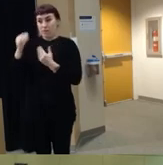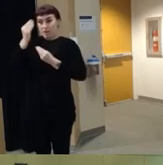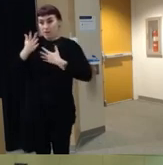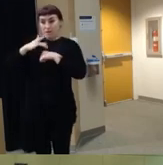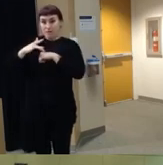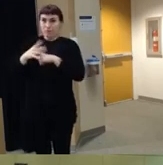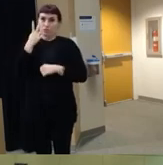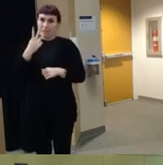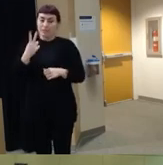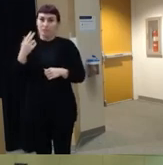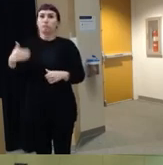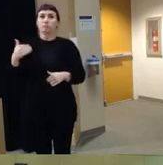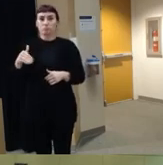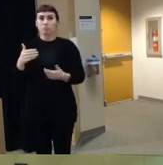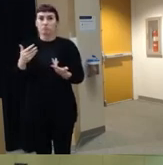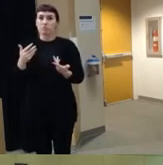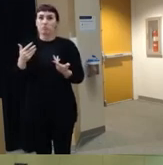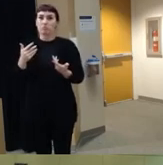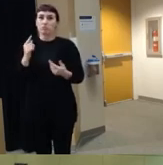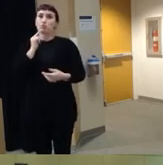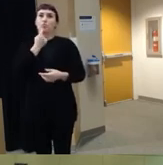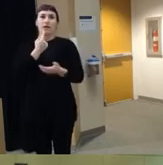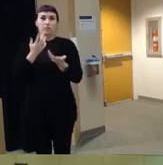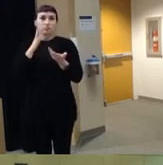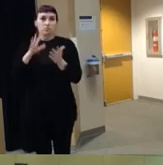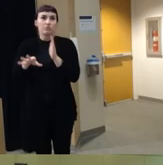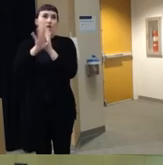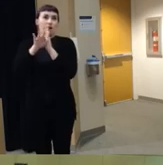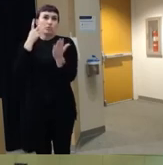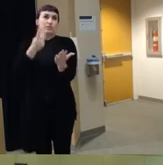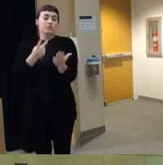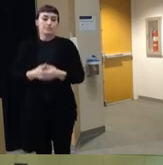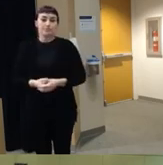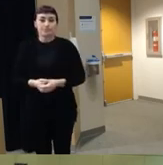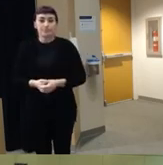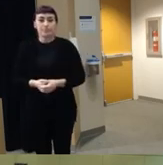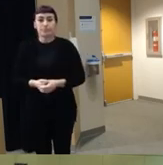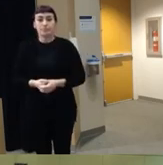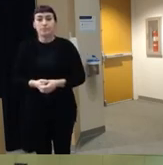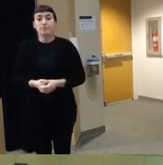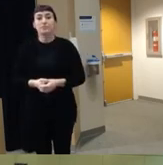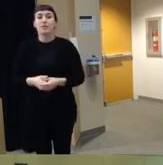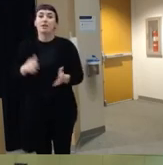see it was is pretty a pretty dramatic finding um less surprising is that the firearm owner